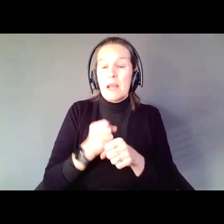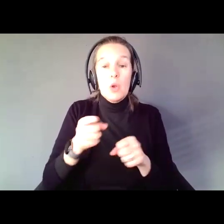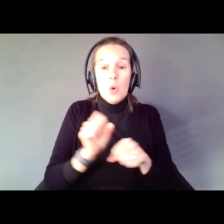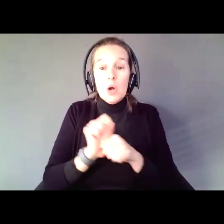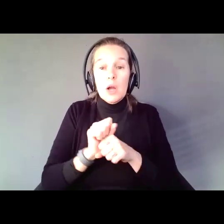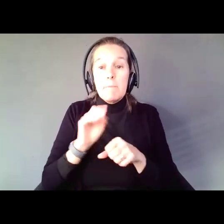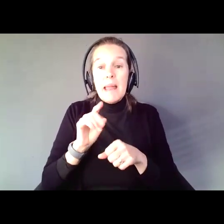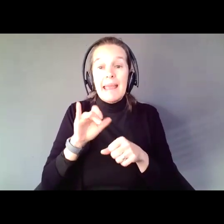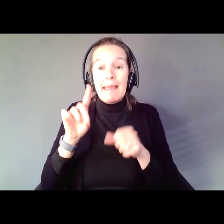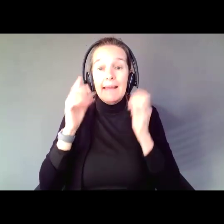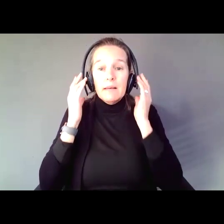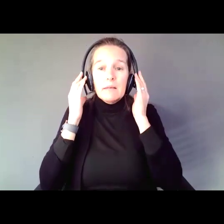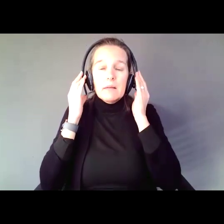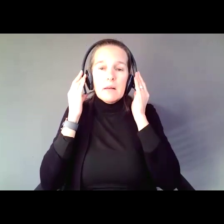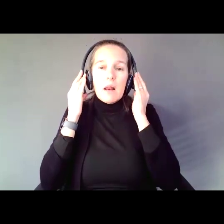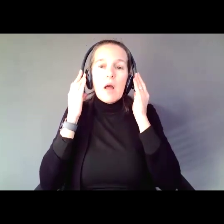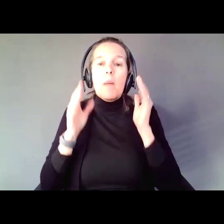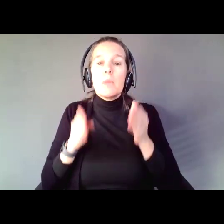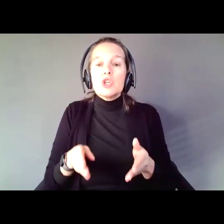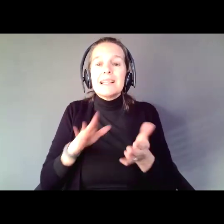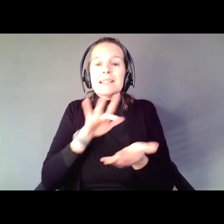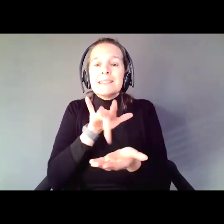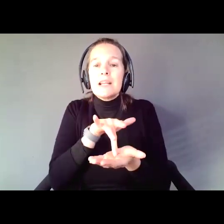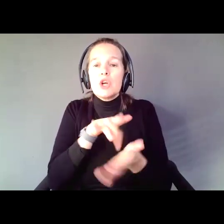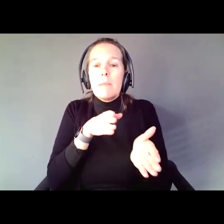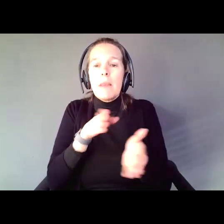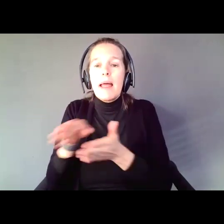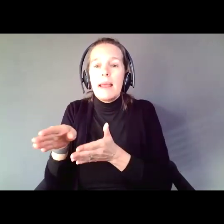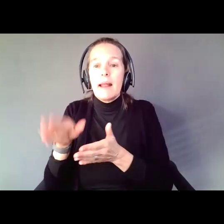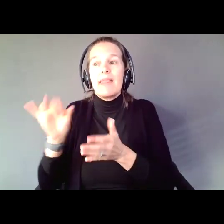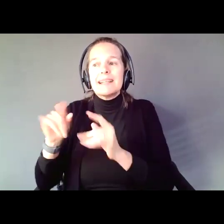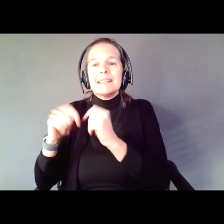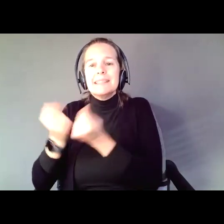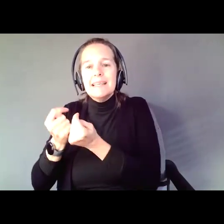Person Centered Planning is all about a team led by a Case Manager working with a person